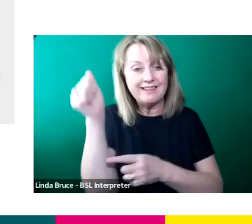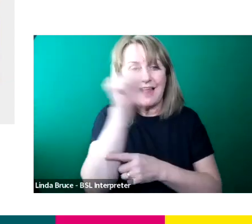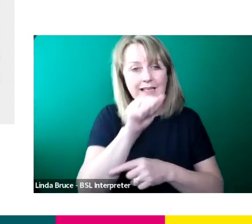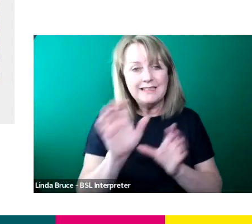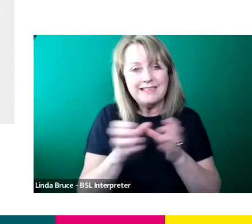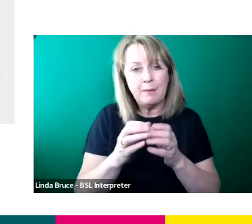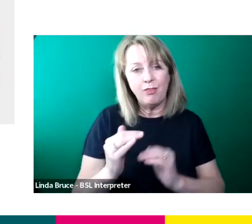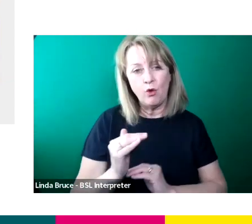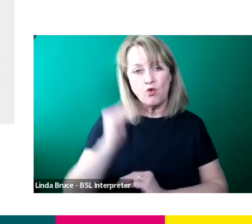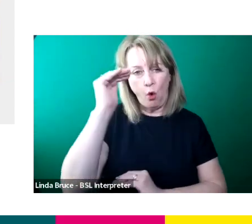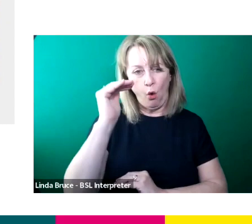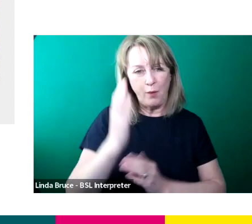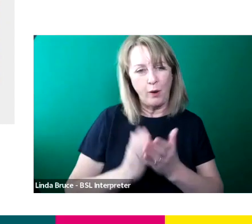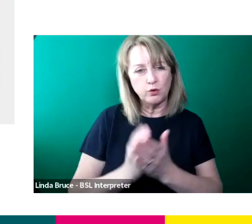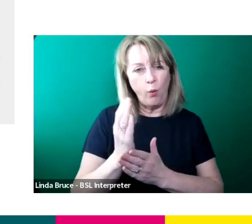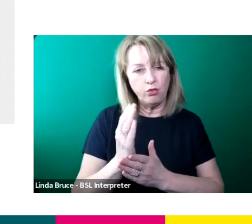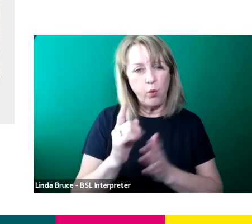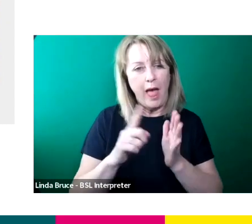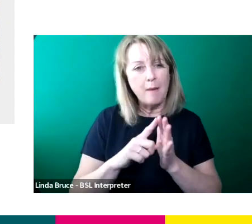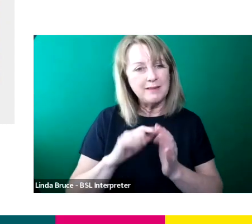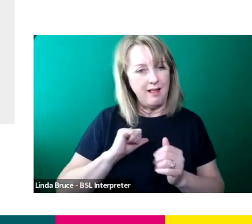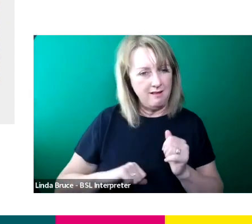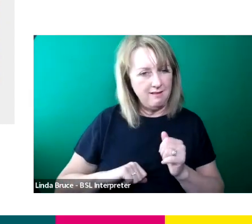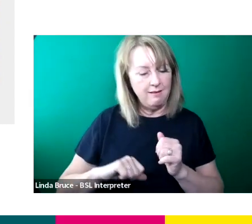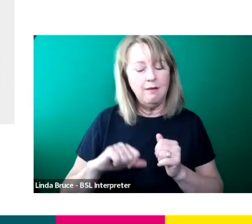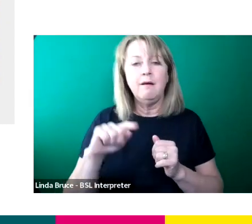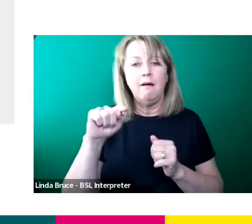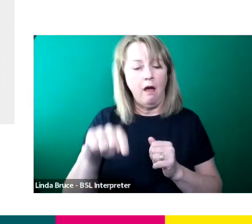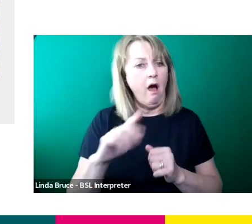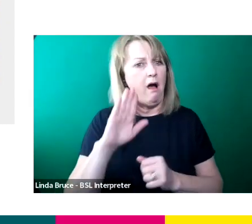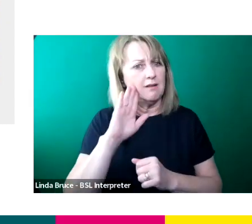the Dale process and I just thought that it just sounded like a role that I thought I'd